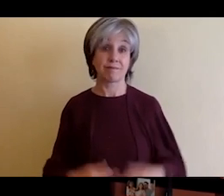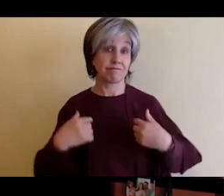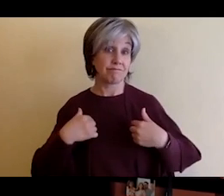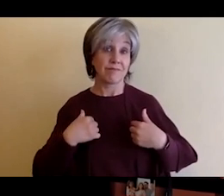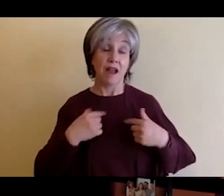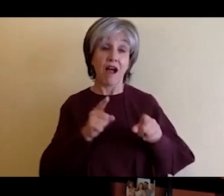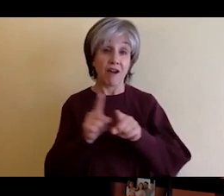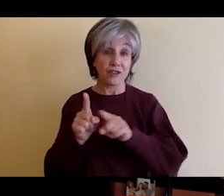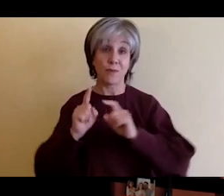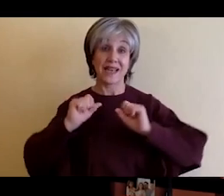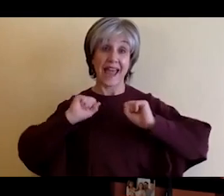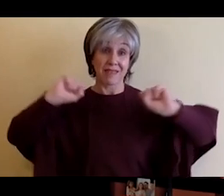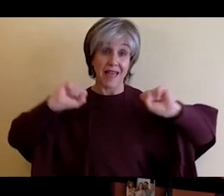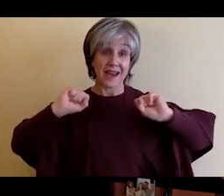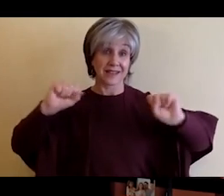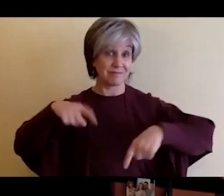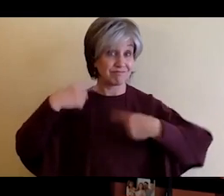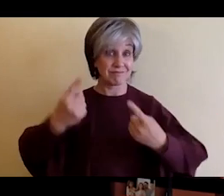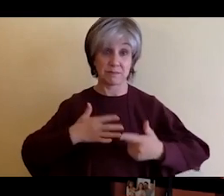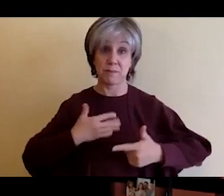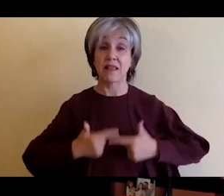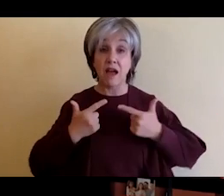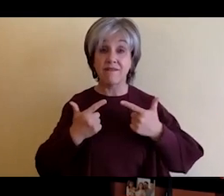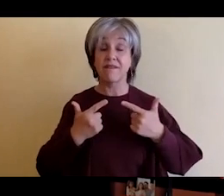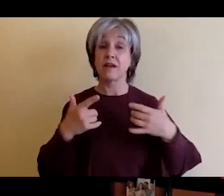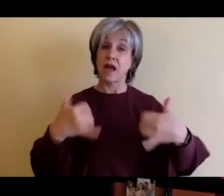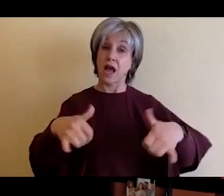I played sports in college, I played soccer in